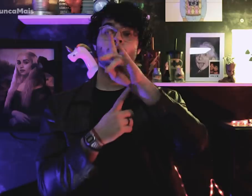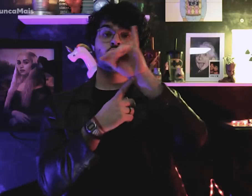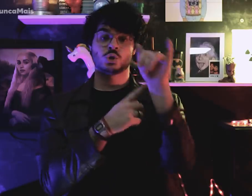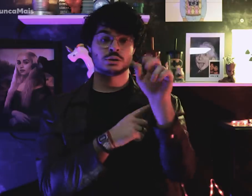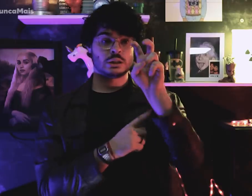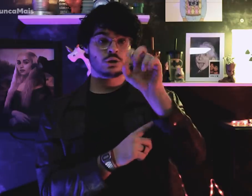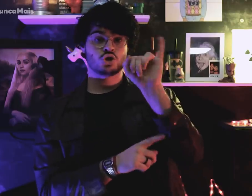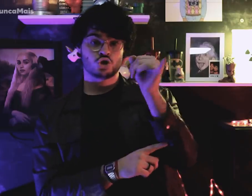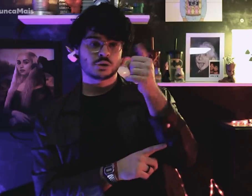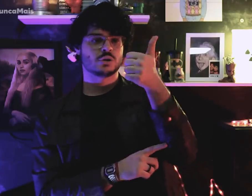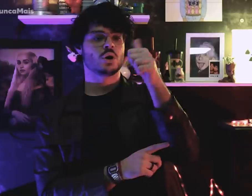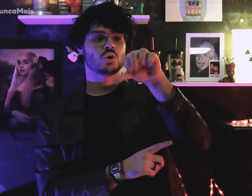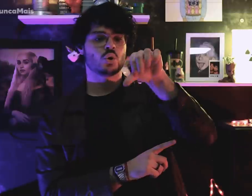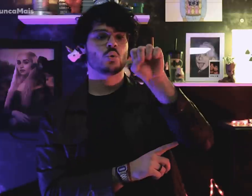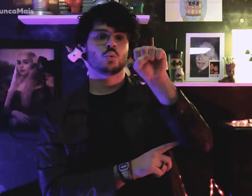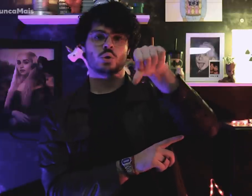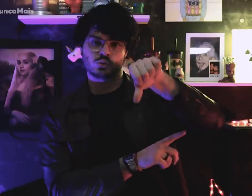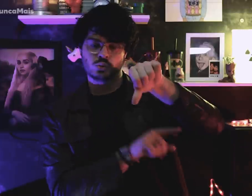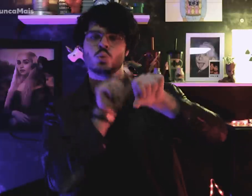Em 5 de janeiro de 1989,